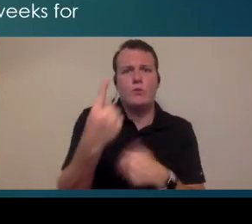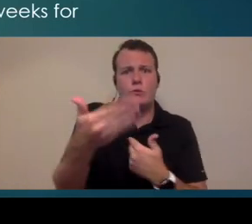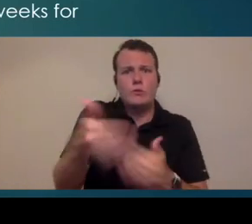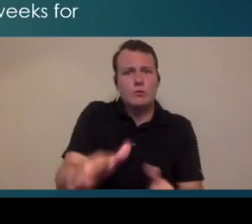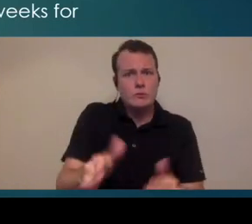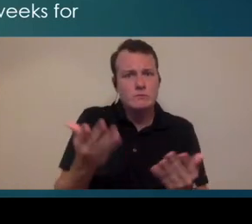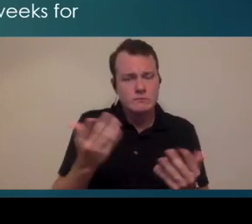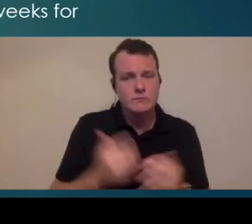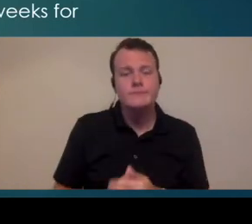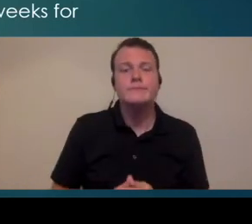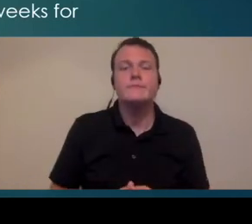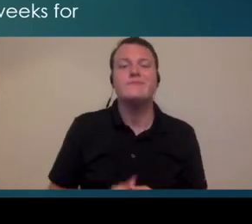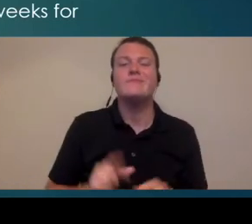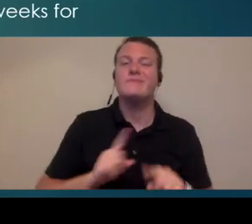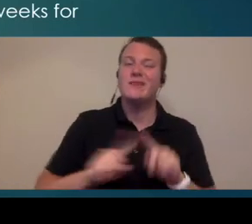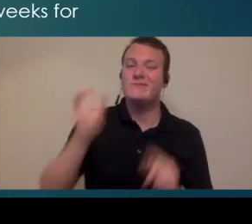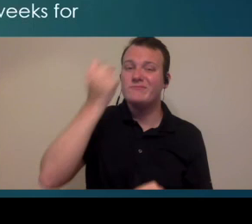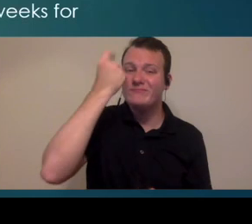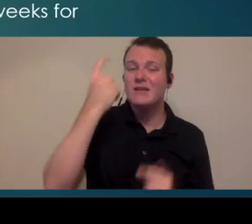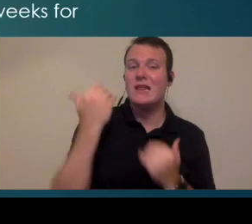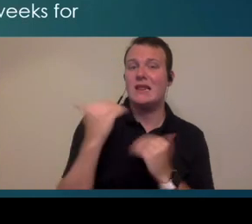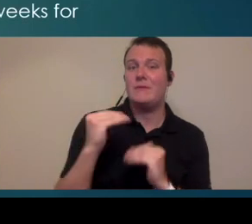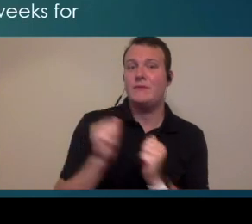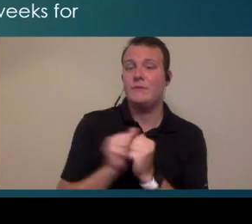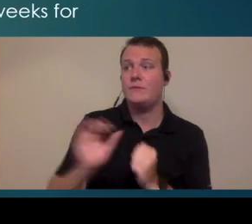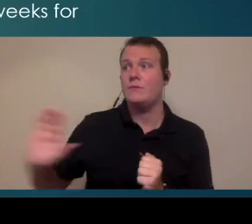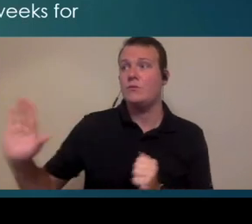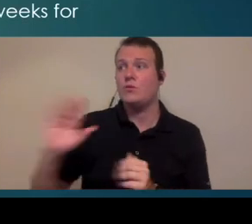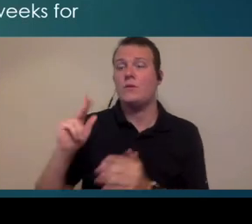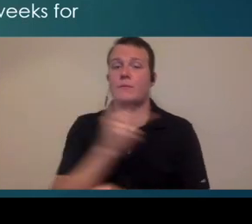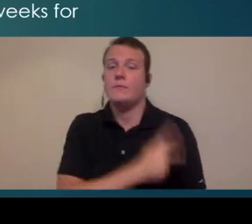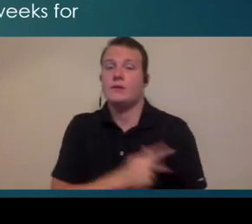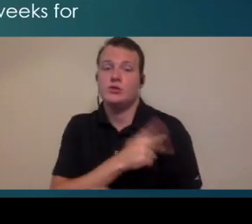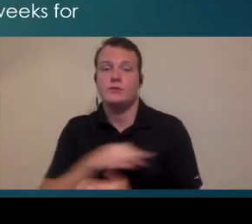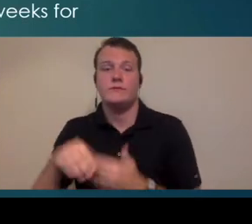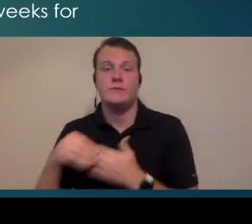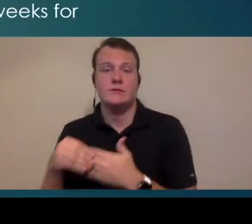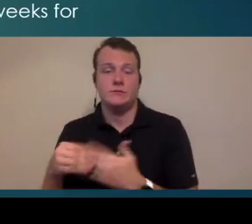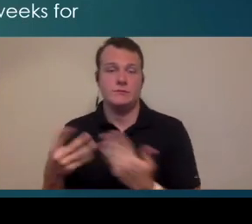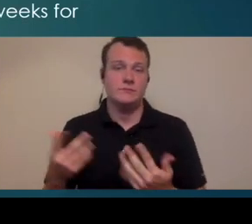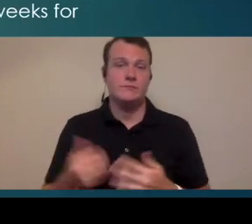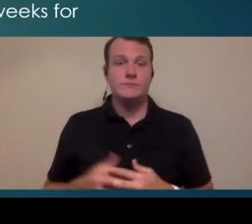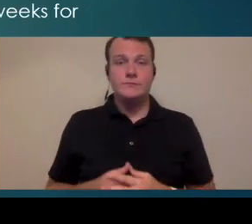rows but it's a little bit more limiting in terms of patient flexibility so it's